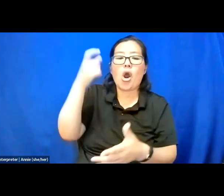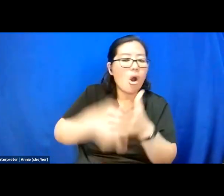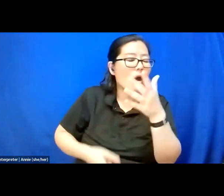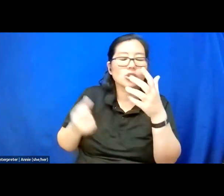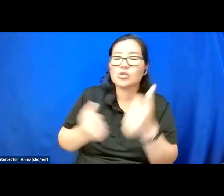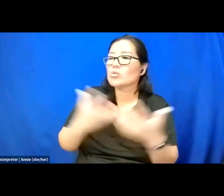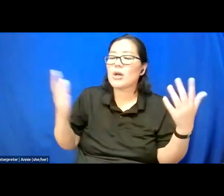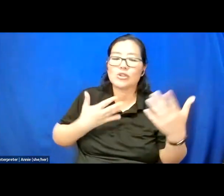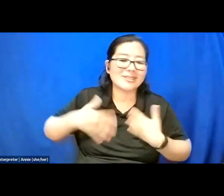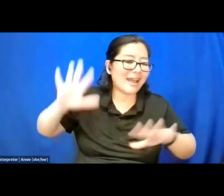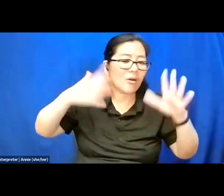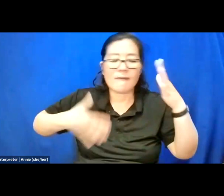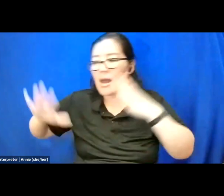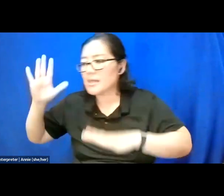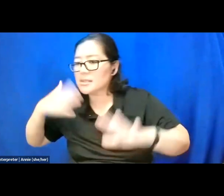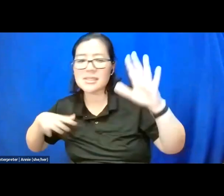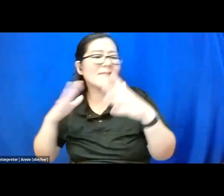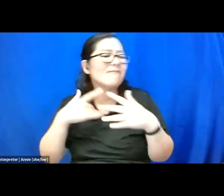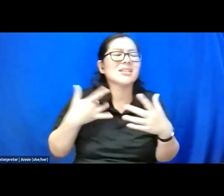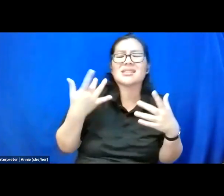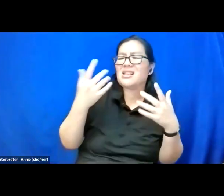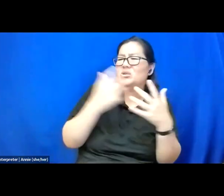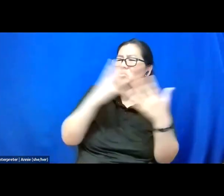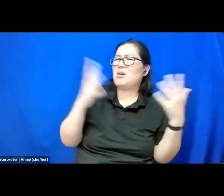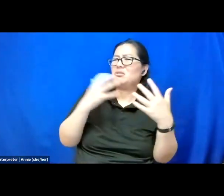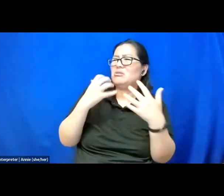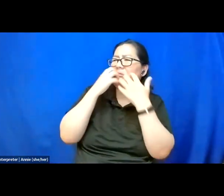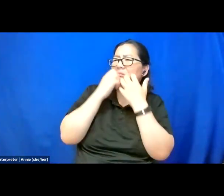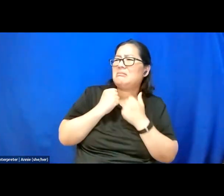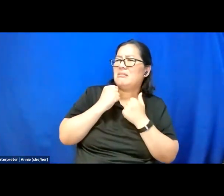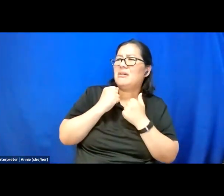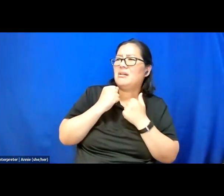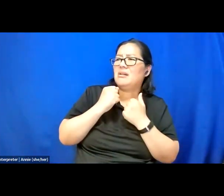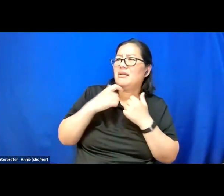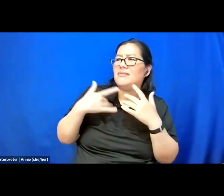It feels like too much to hold on to. It feels too much.